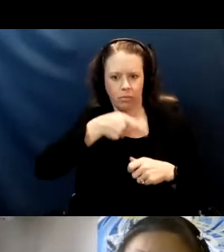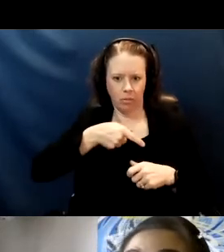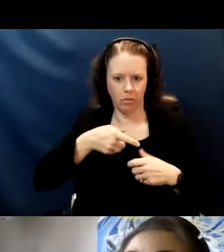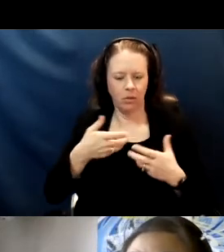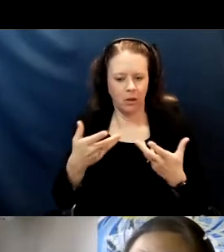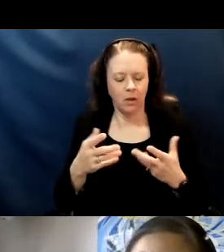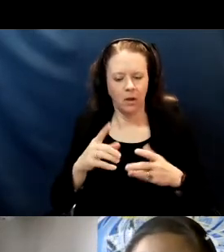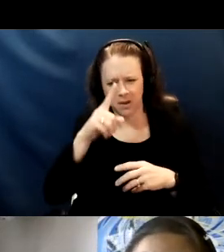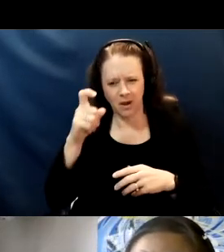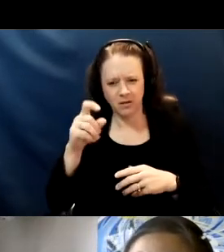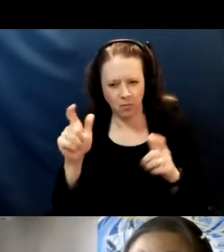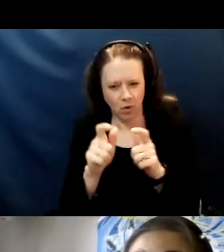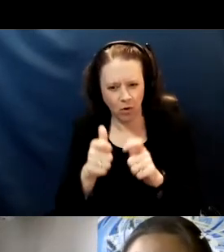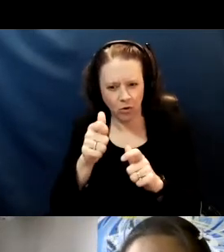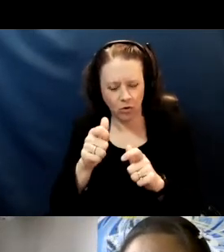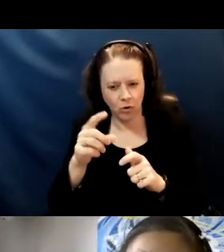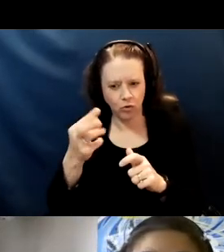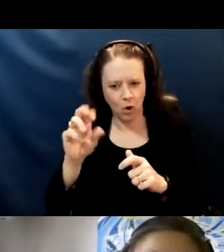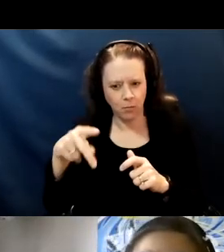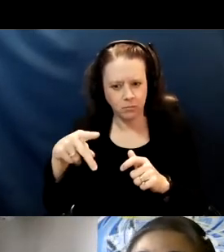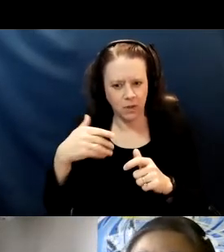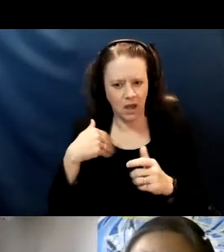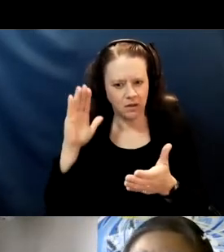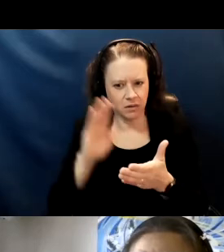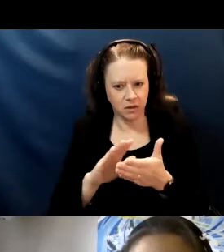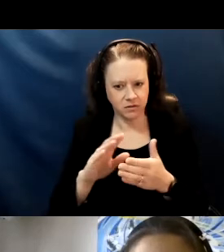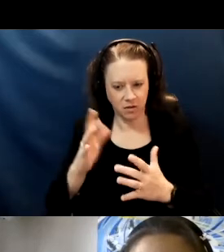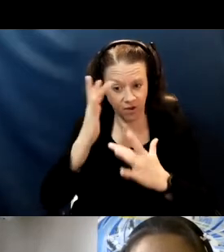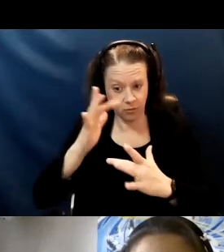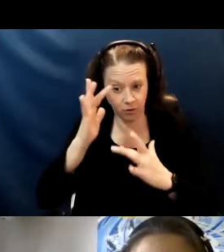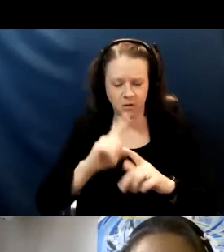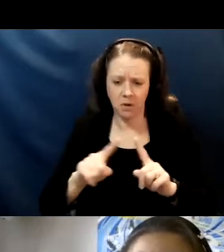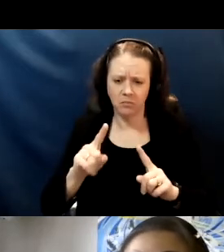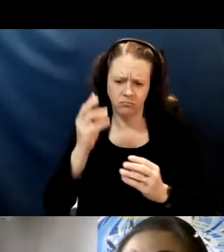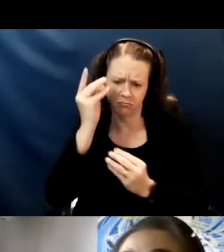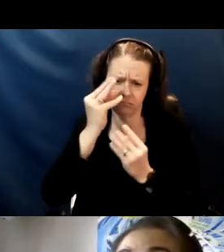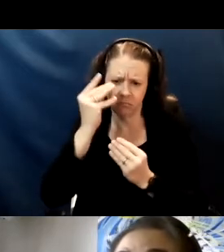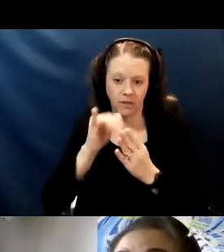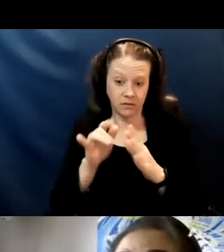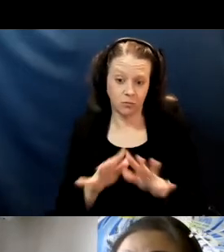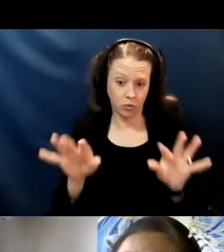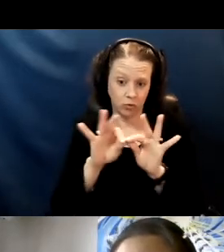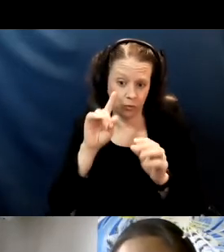But we do need to think about aerosols as well when we think about modes of transmission. And then also less common